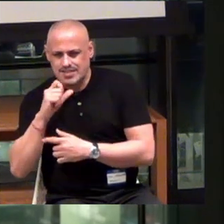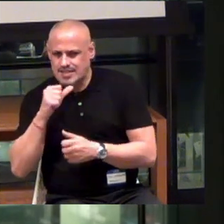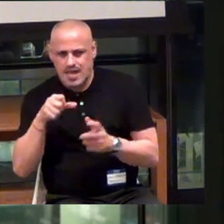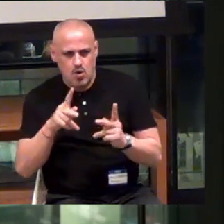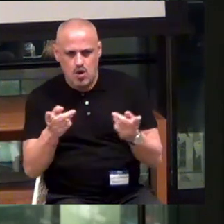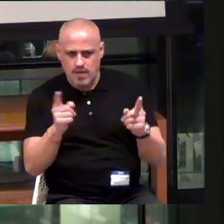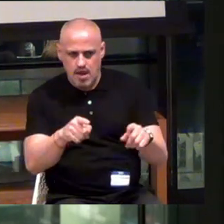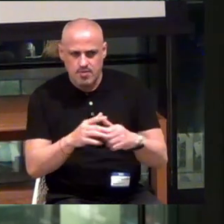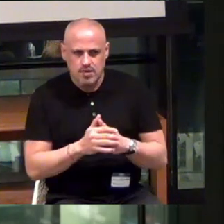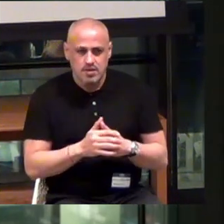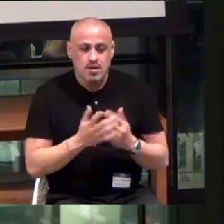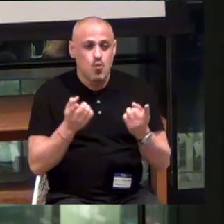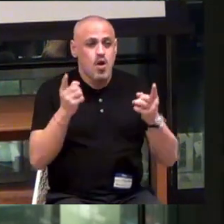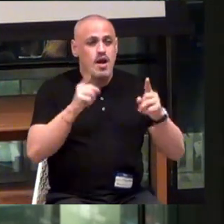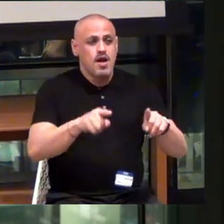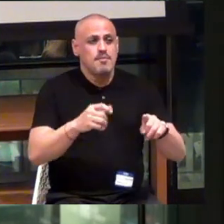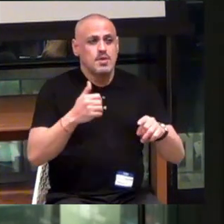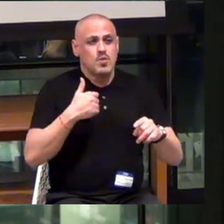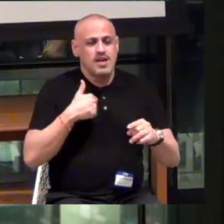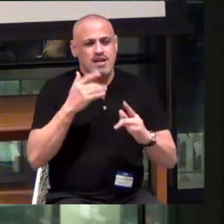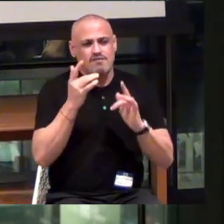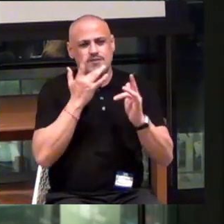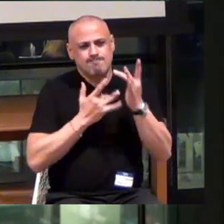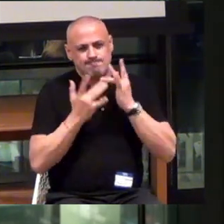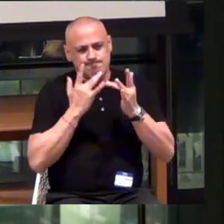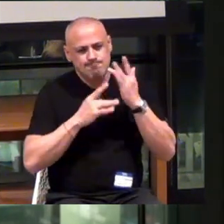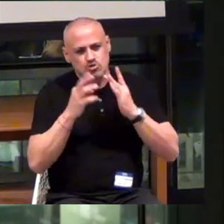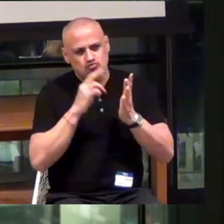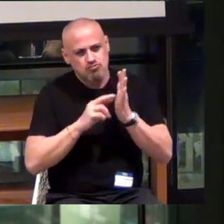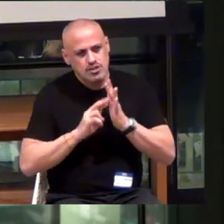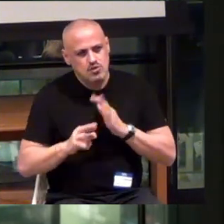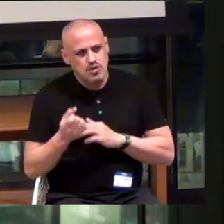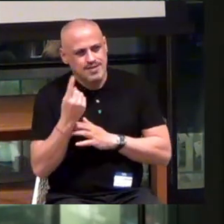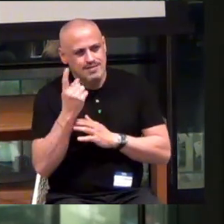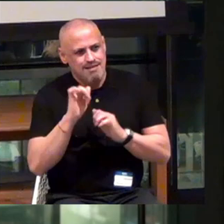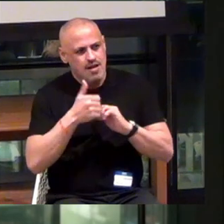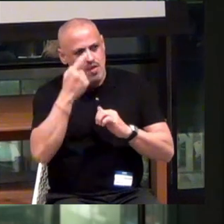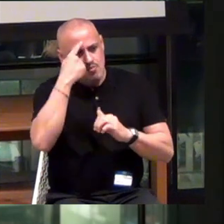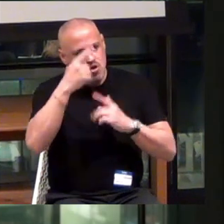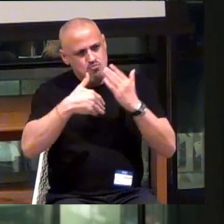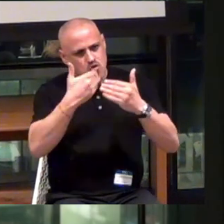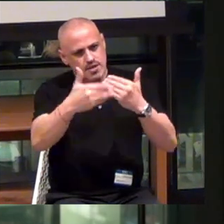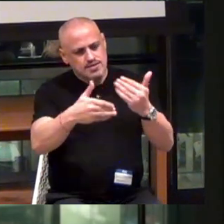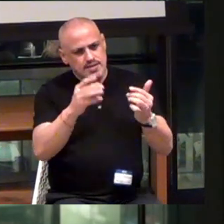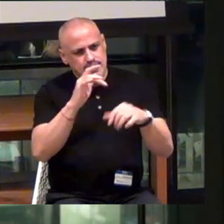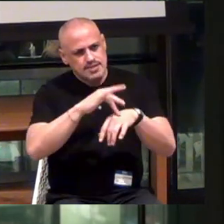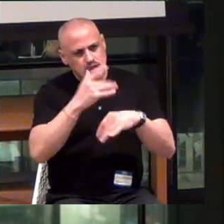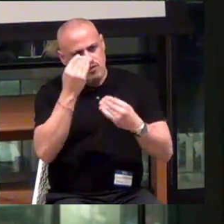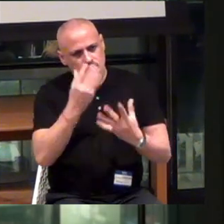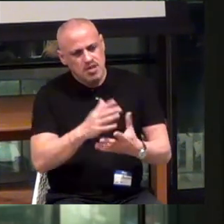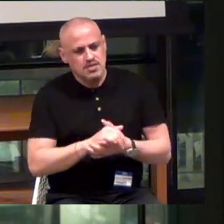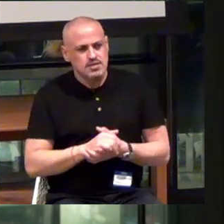So we have a deficiency in understanding how the brain processes touch information.